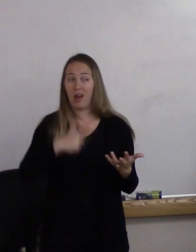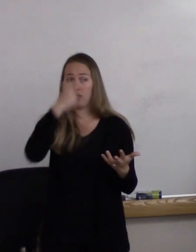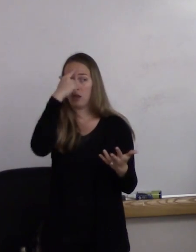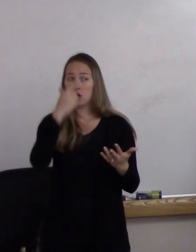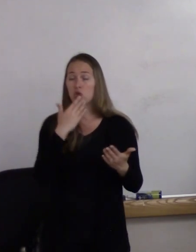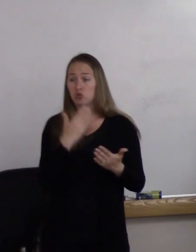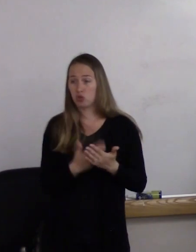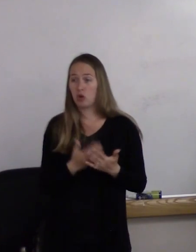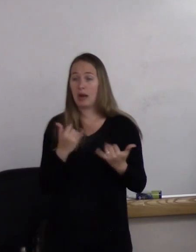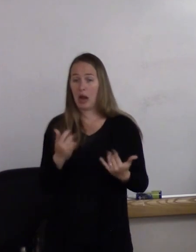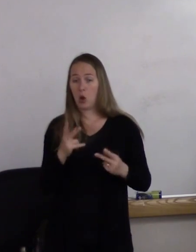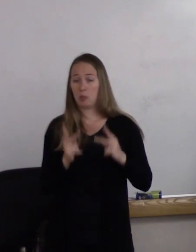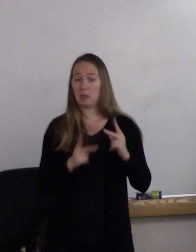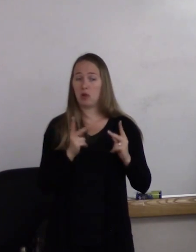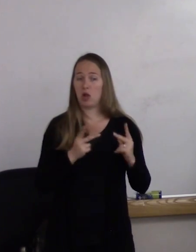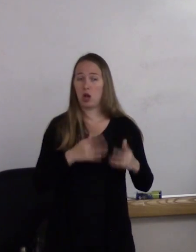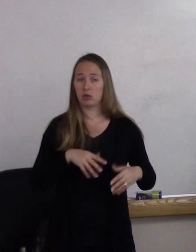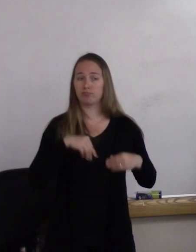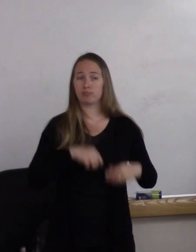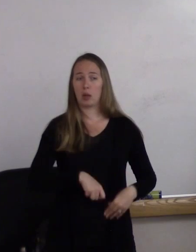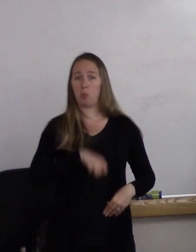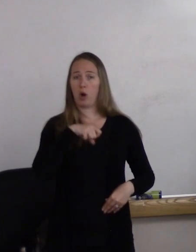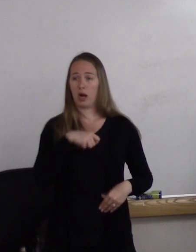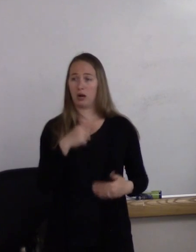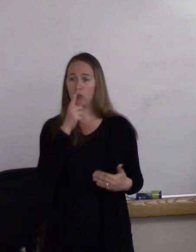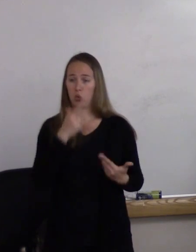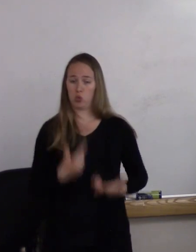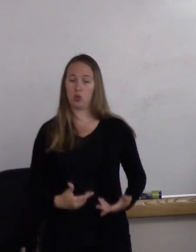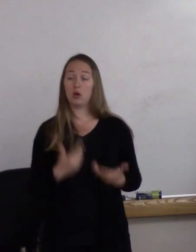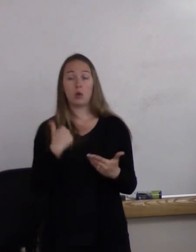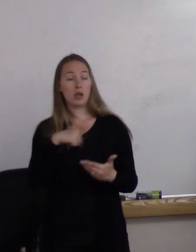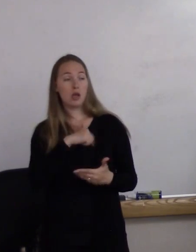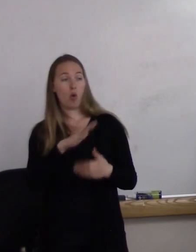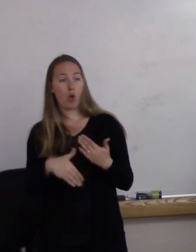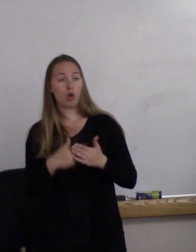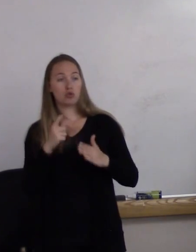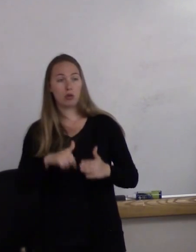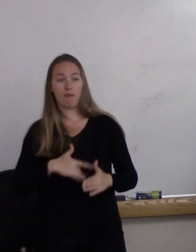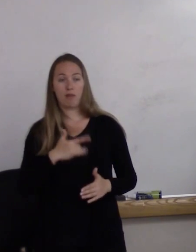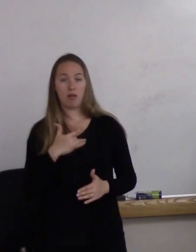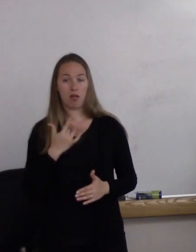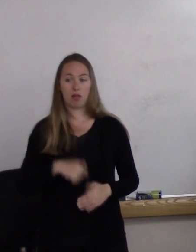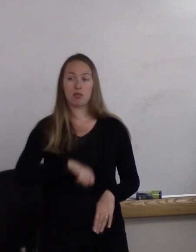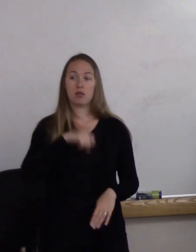that people are taking pride in who they are. We all should take pride in who we are. But again, from an aging perspective,